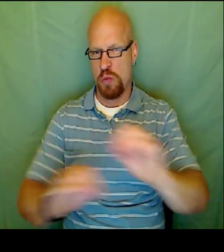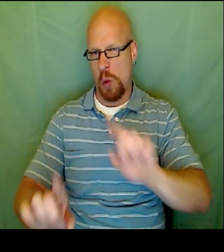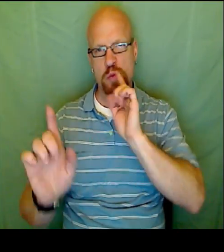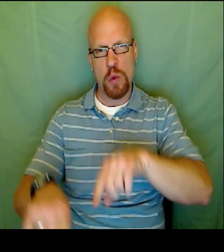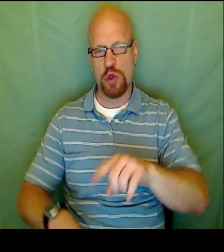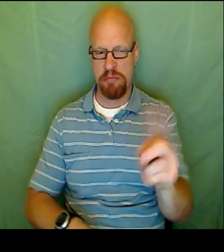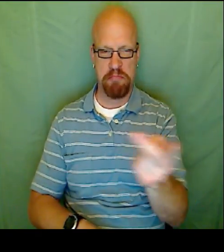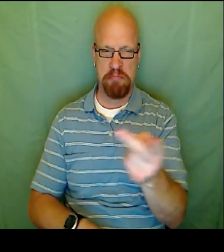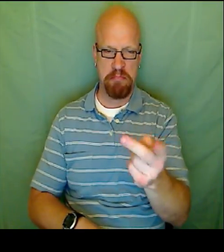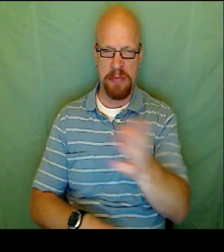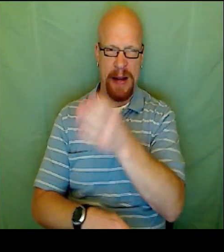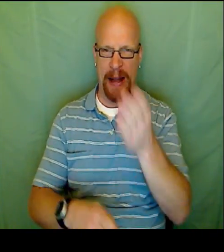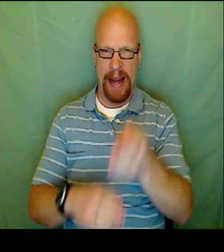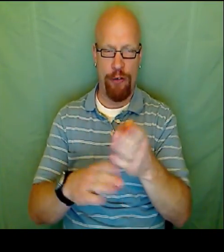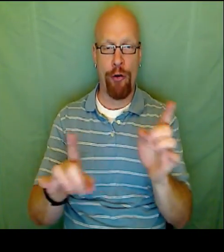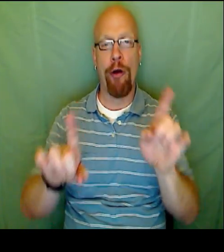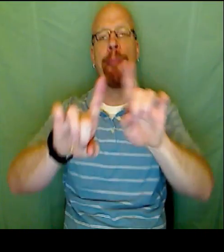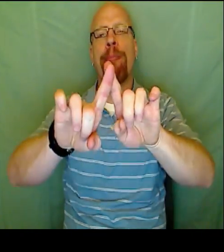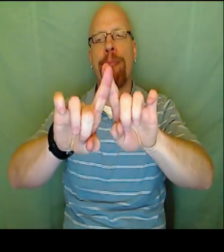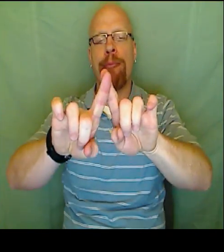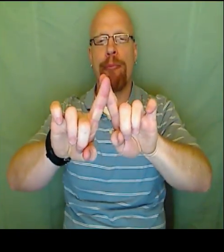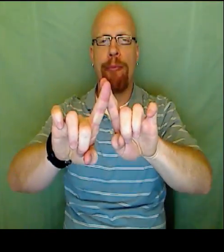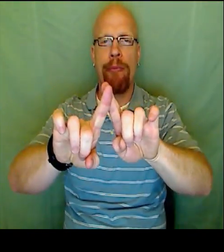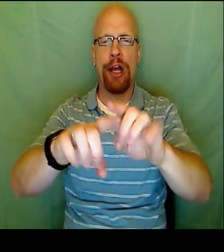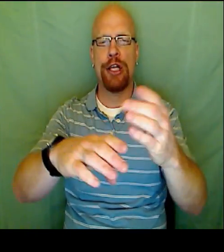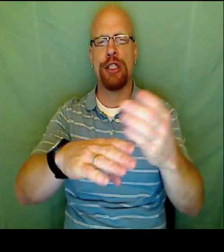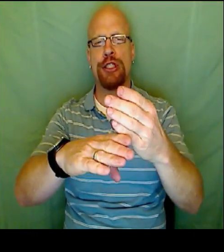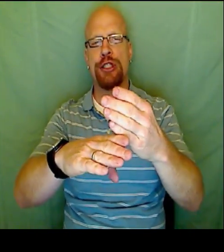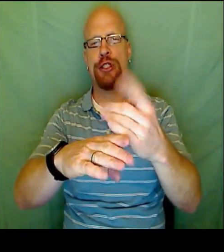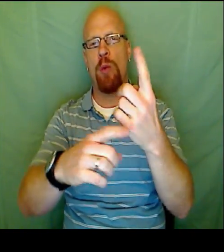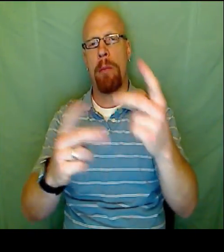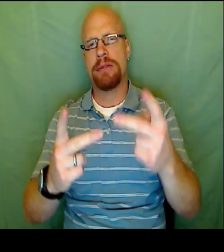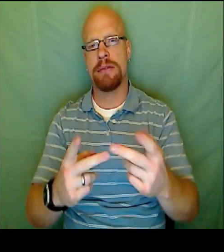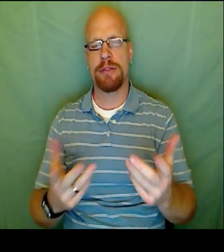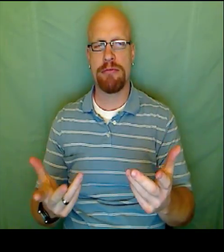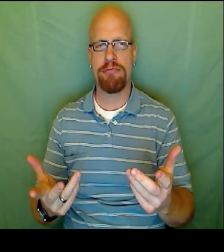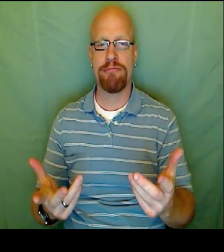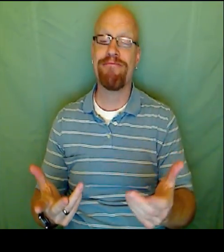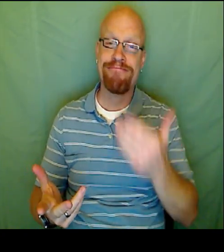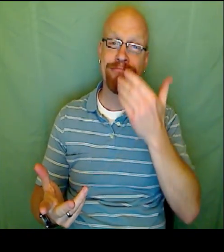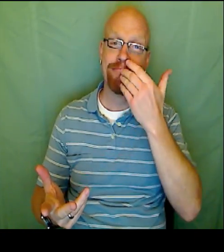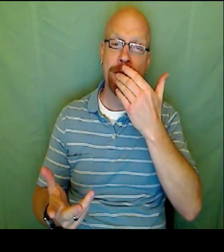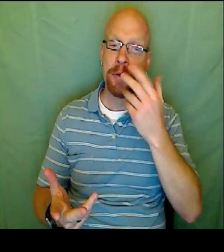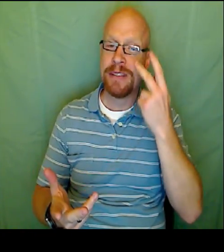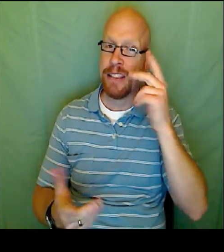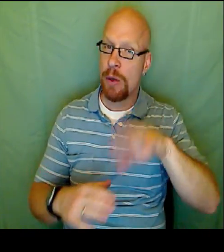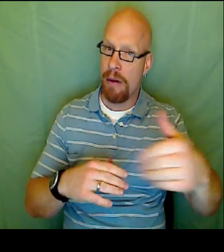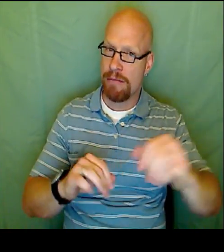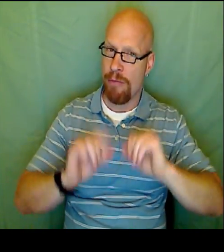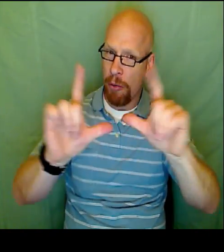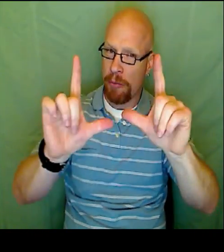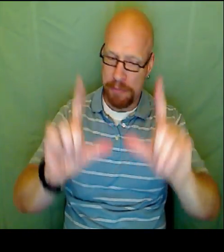What it means is also there's no solution. They'll never cross.